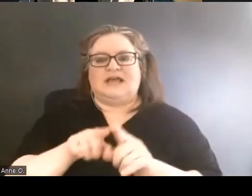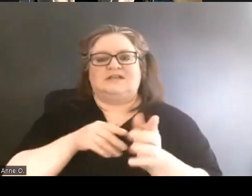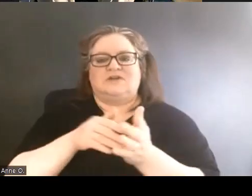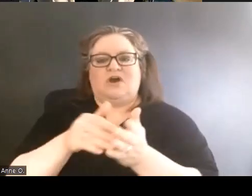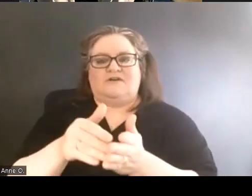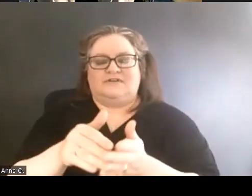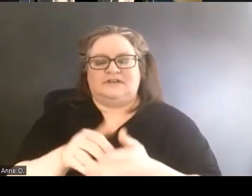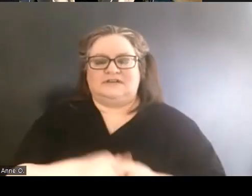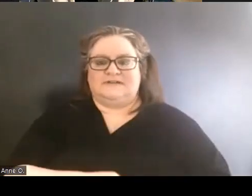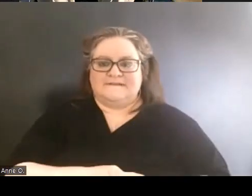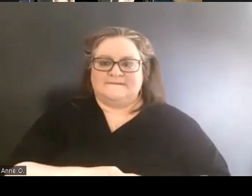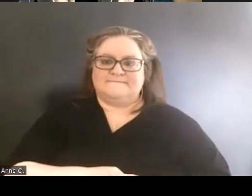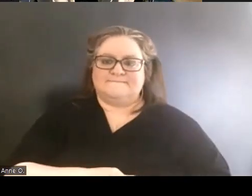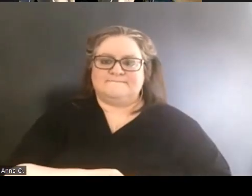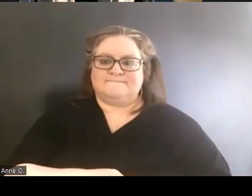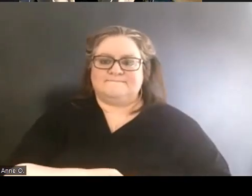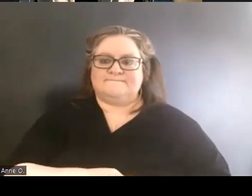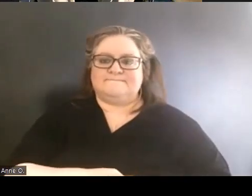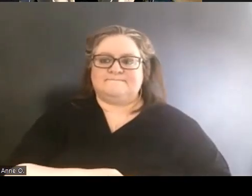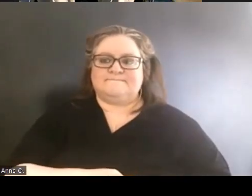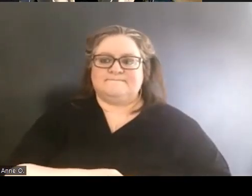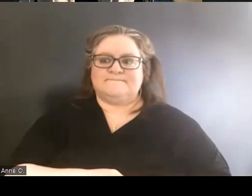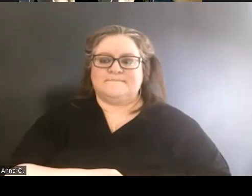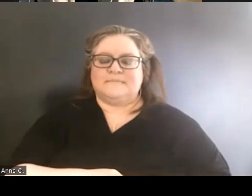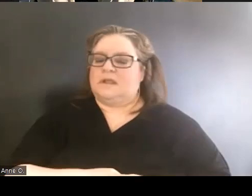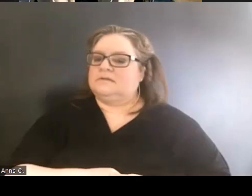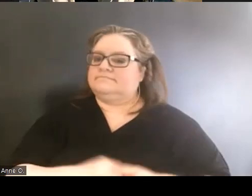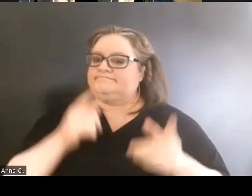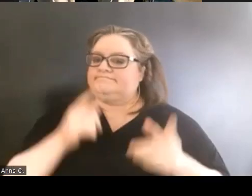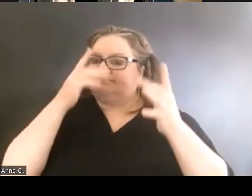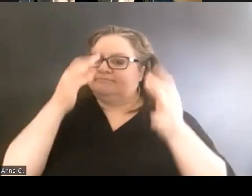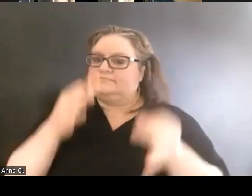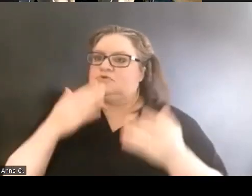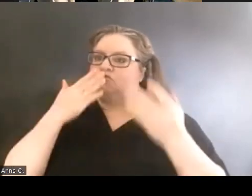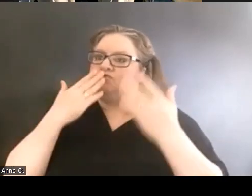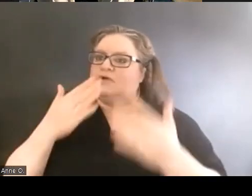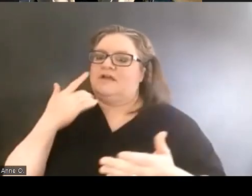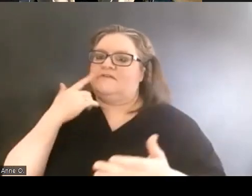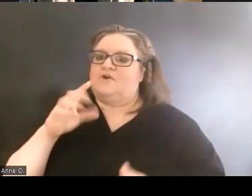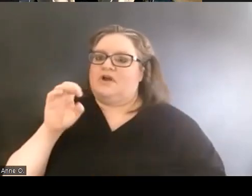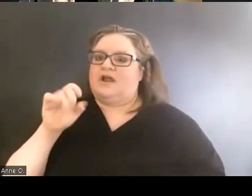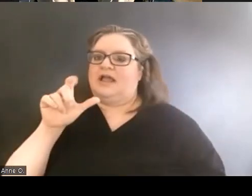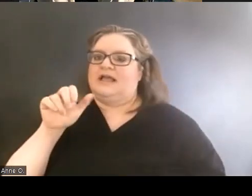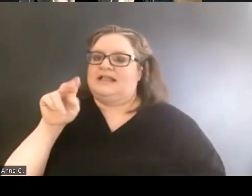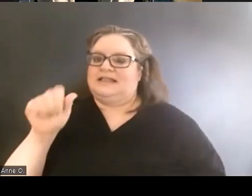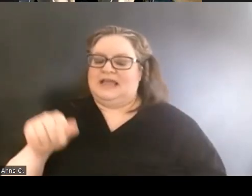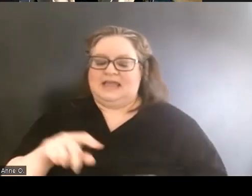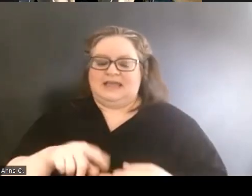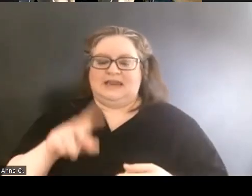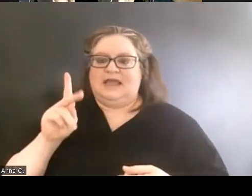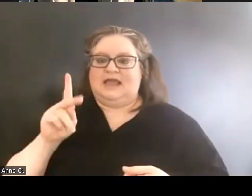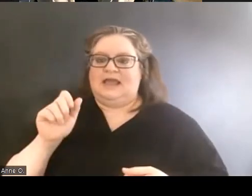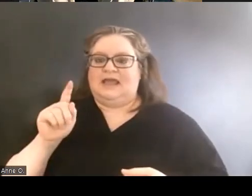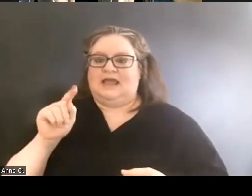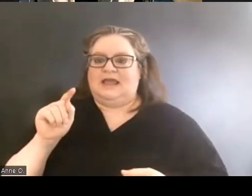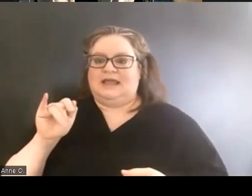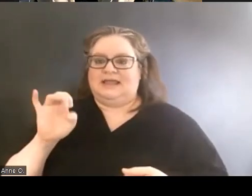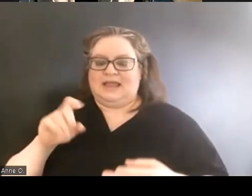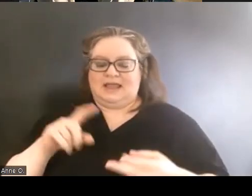So I definitely am grateful for Alena, for Katie, for Karen and all of the students, staff